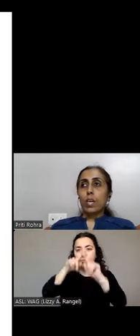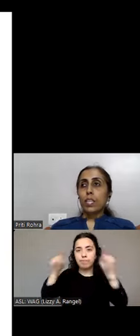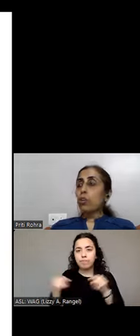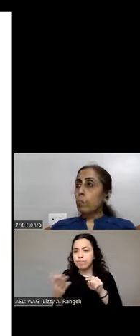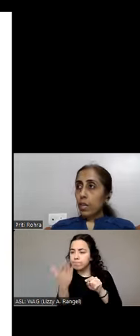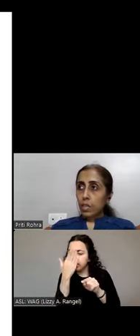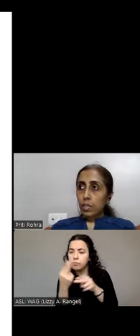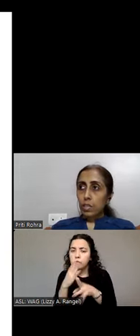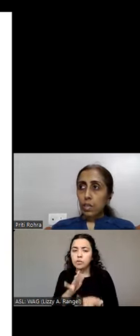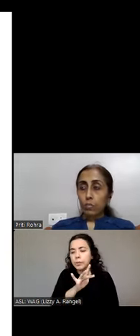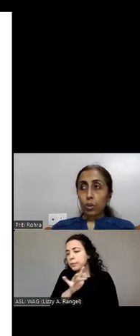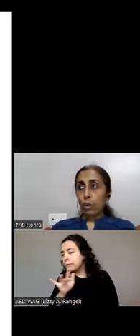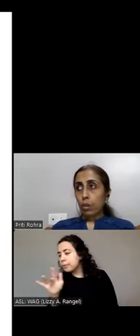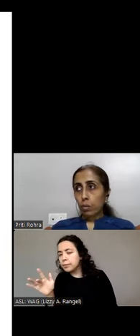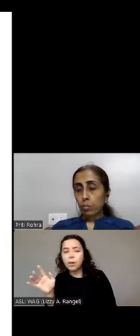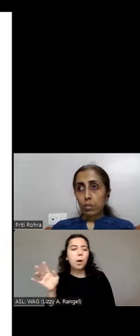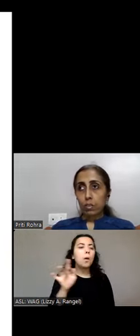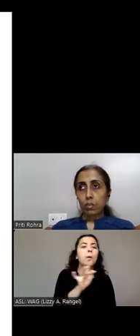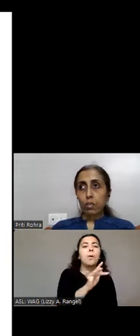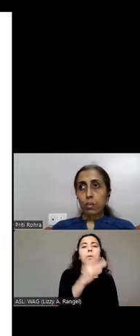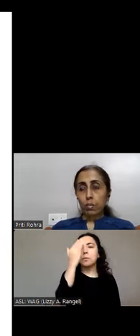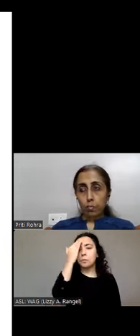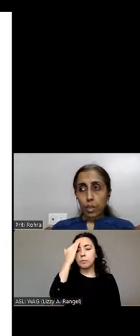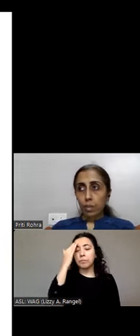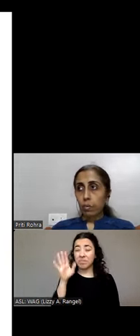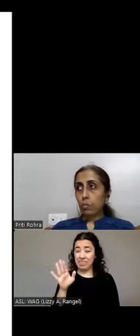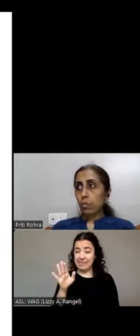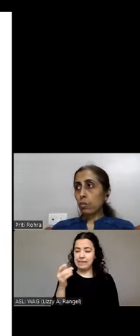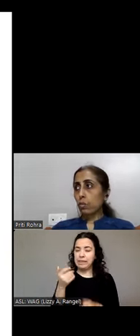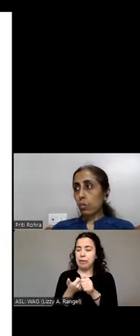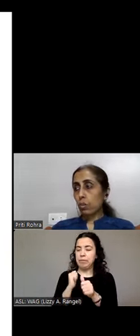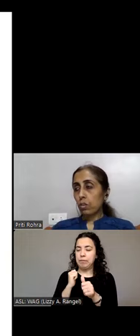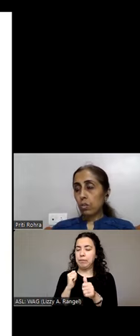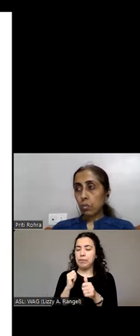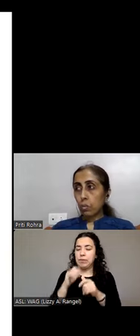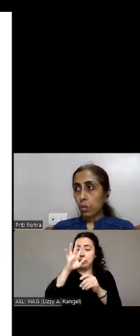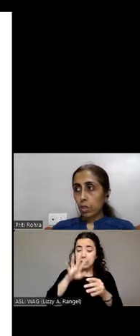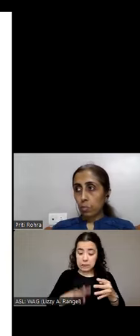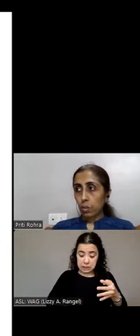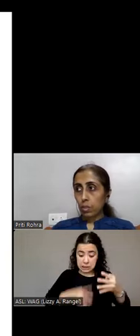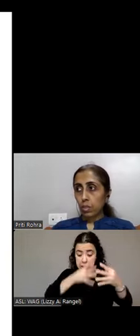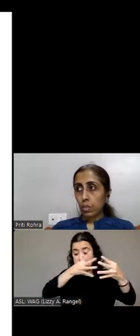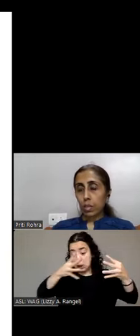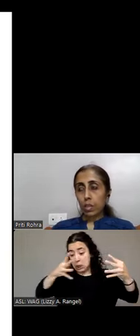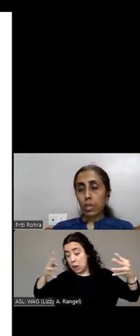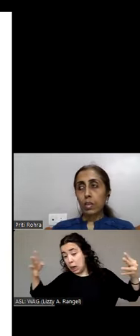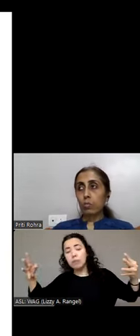As a good practice, avoid long tables. Break them down into small, simpler tables, and it